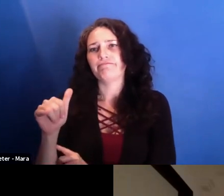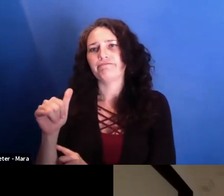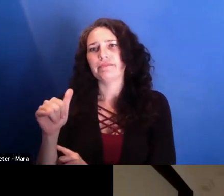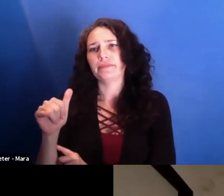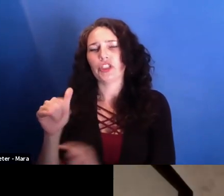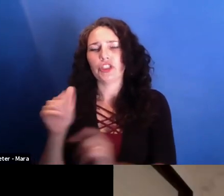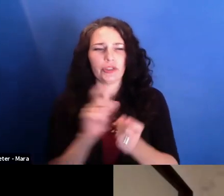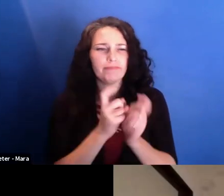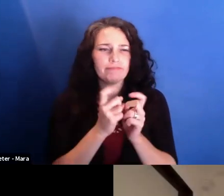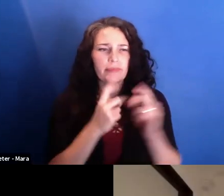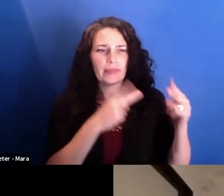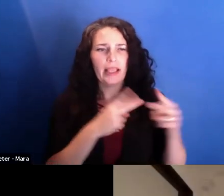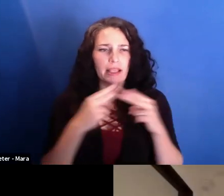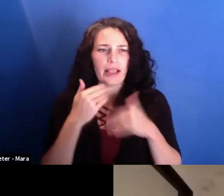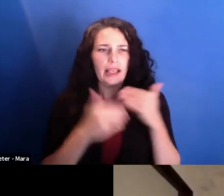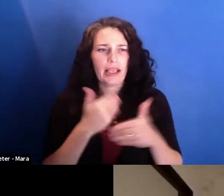learn to take steps back.